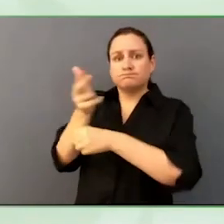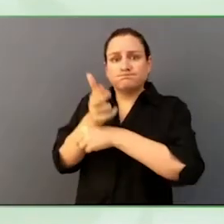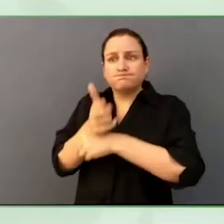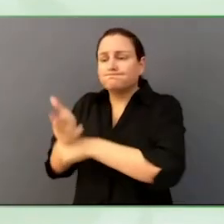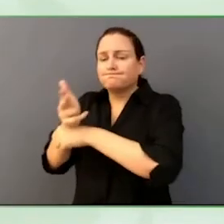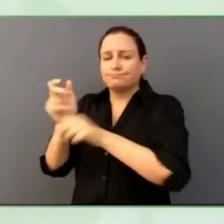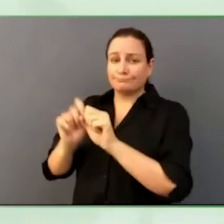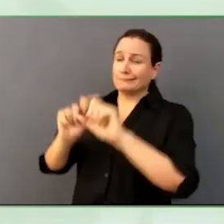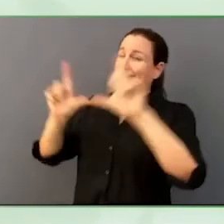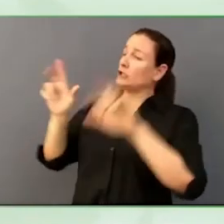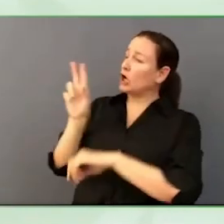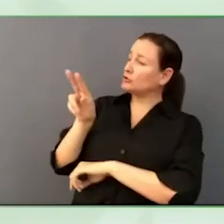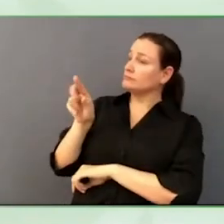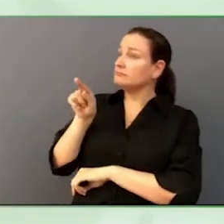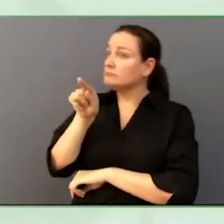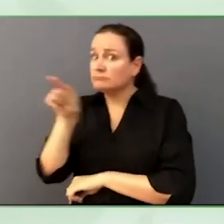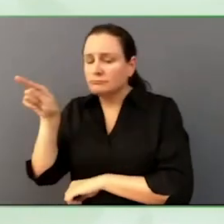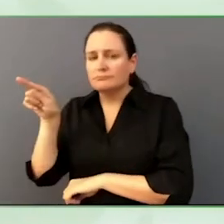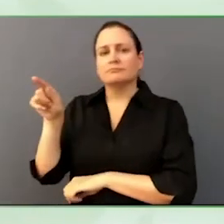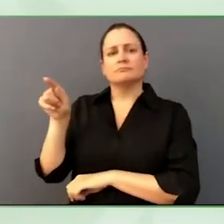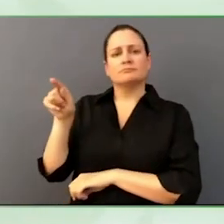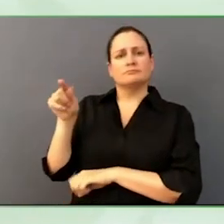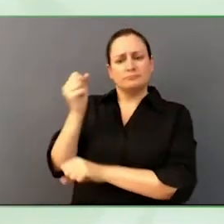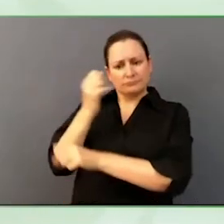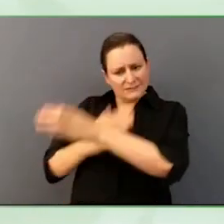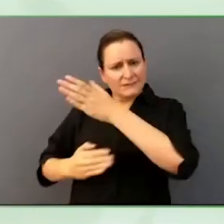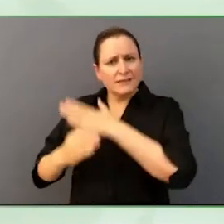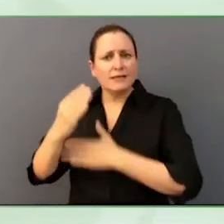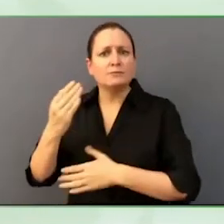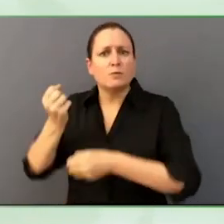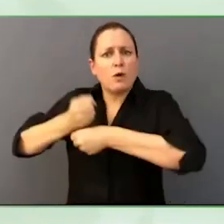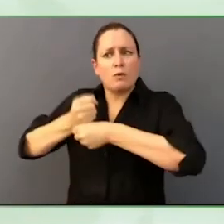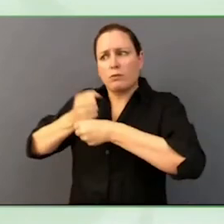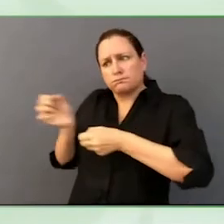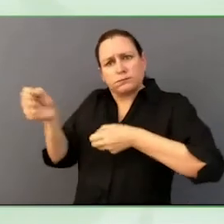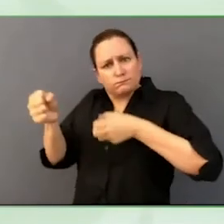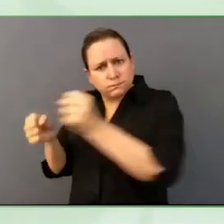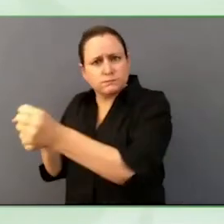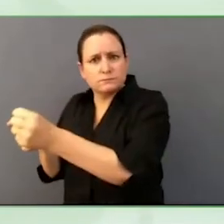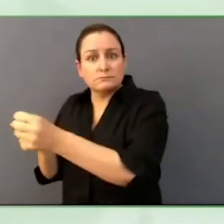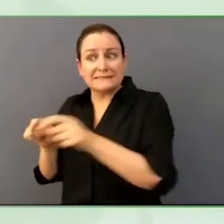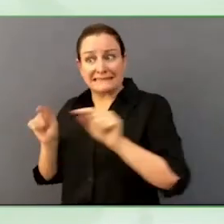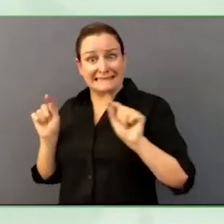When we speak about inclusive societies, that means what we undertake to see around